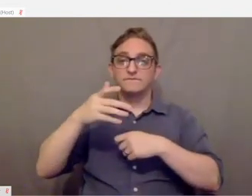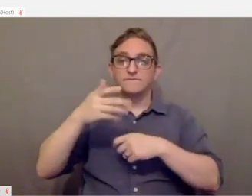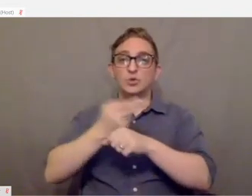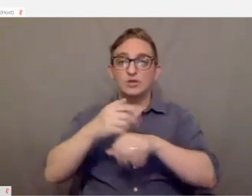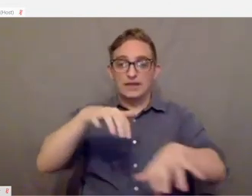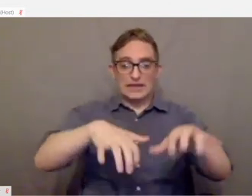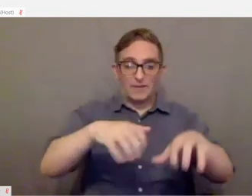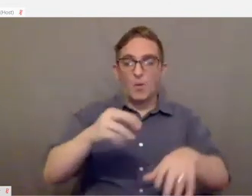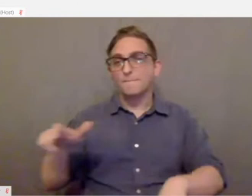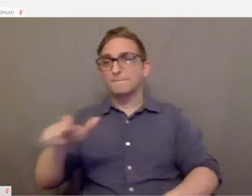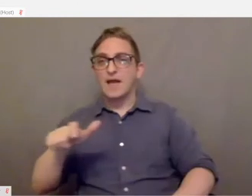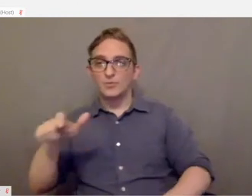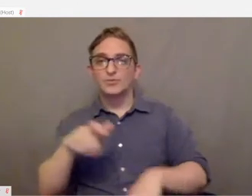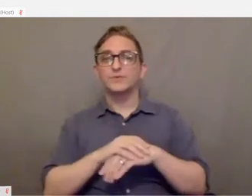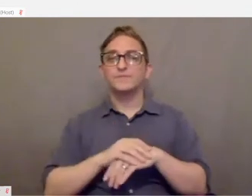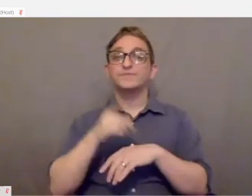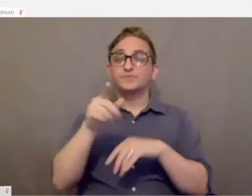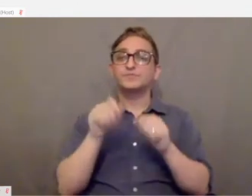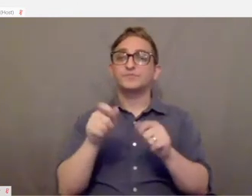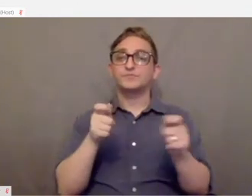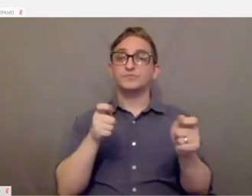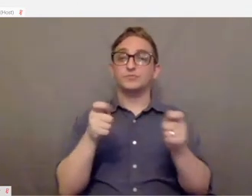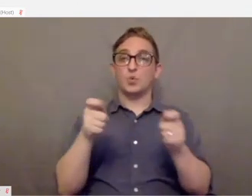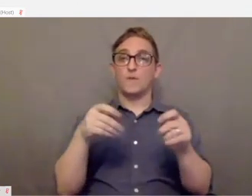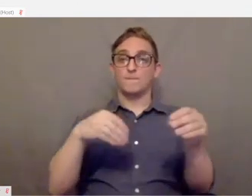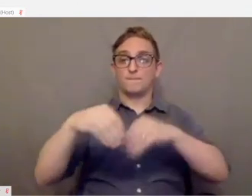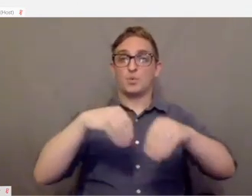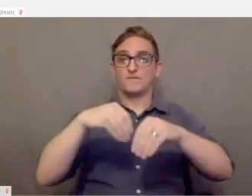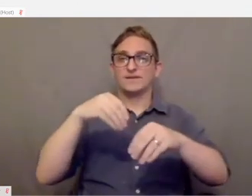would require. You can control movement in video games using this.